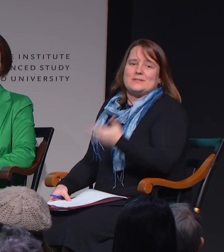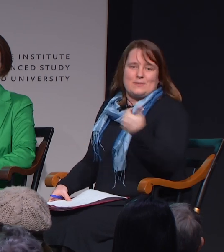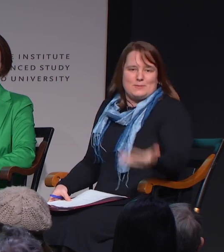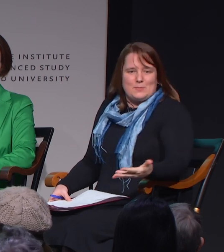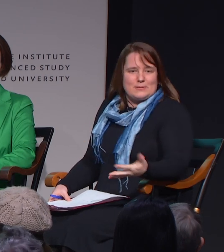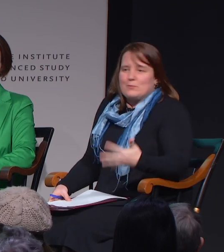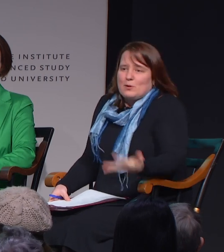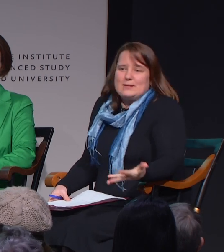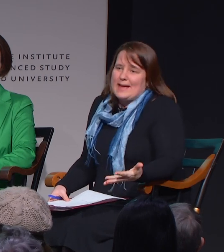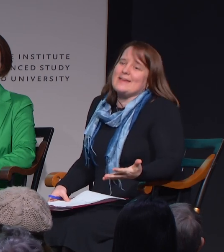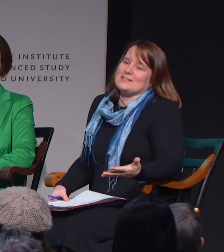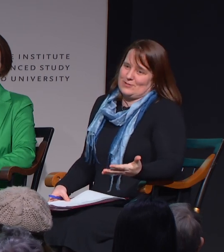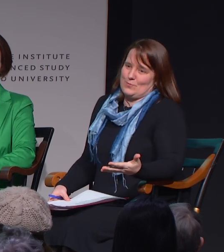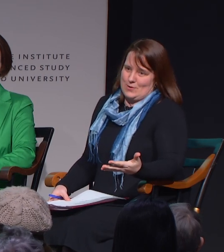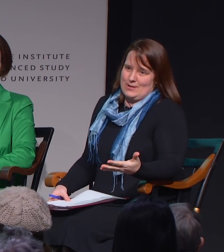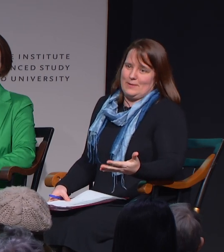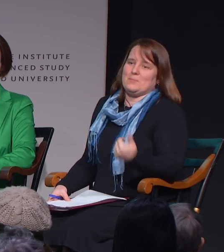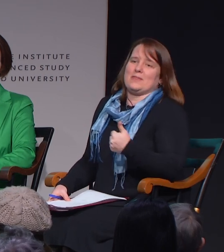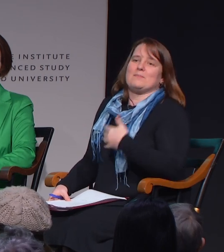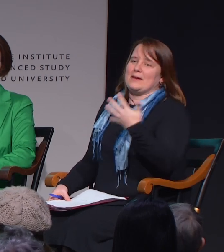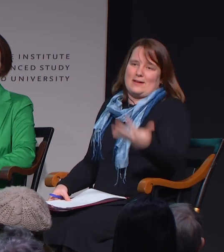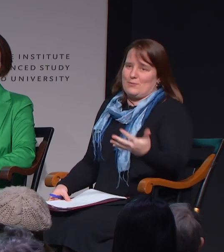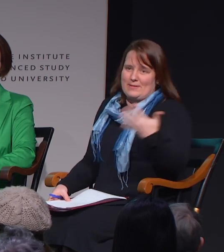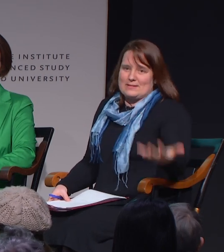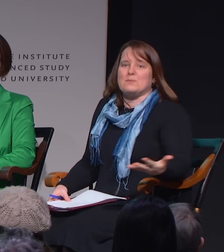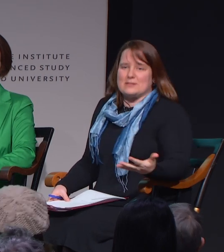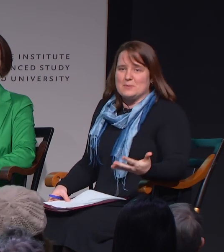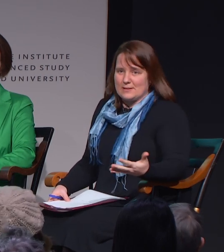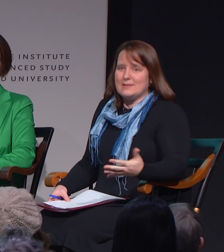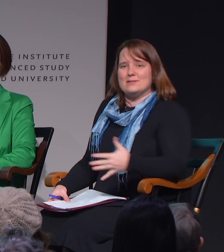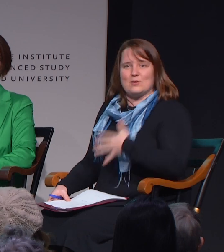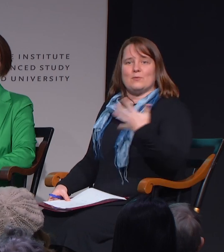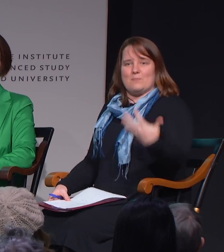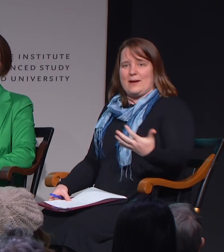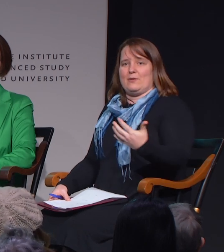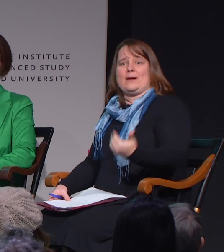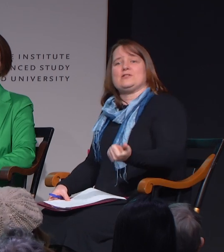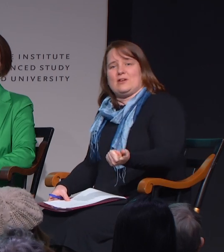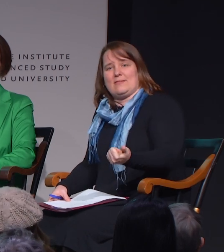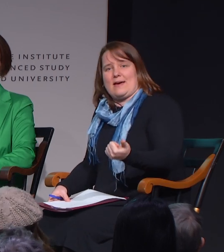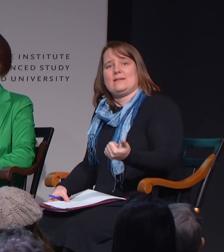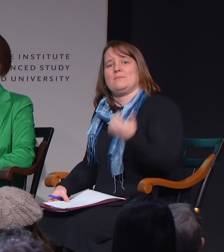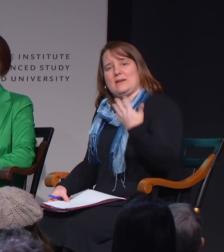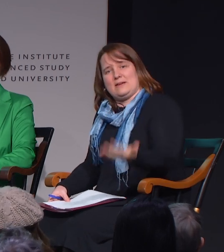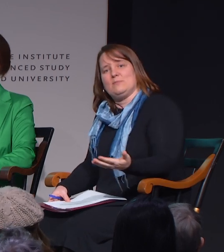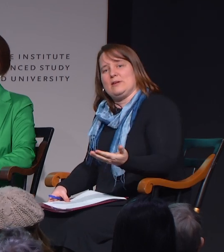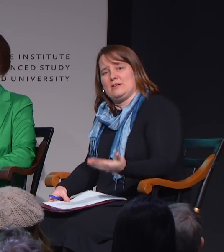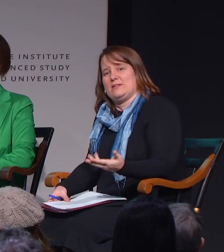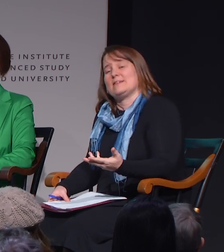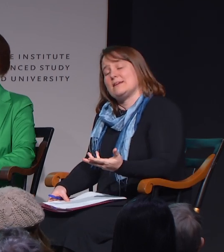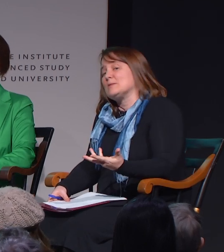sometimes people say, well nobody's asked us for it. But they might not know that that's a possibility. So by arranging that and making communication accessible,